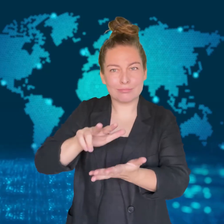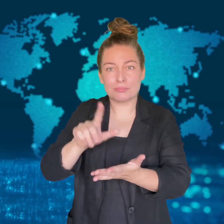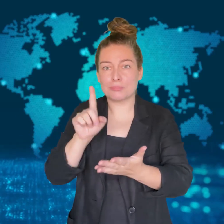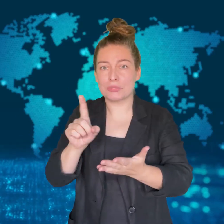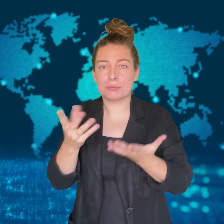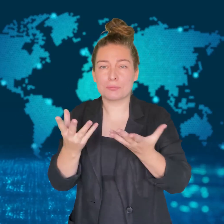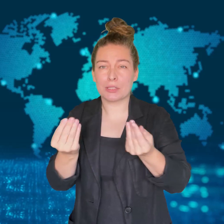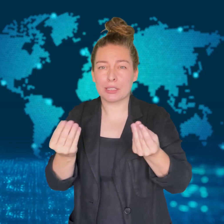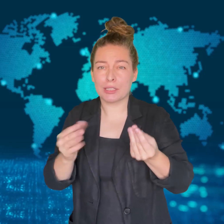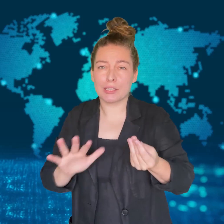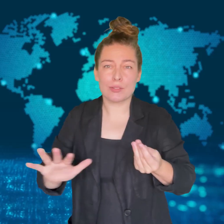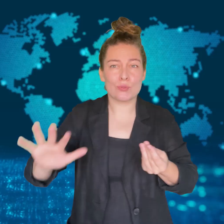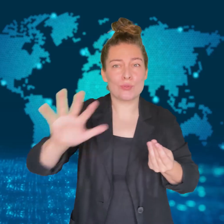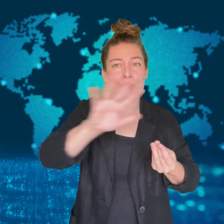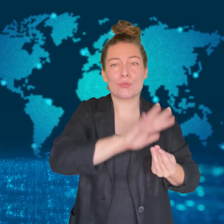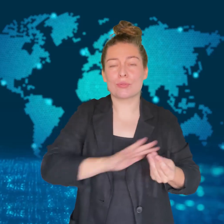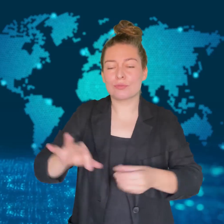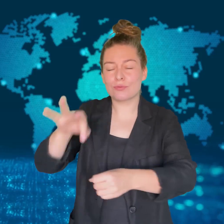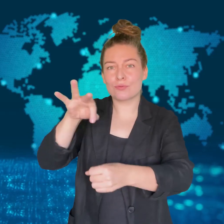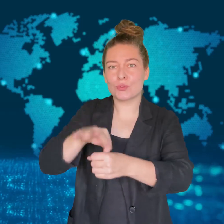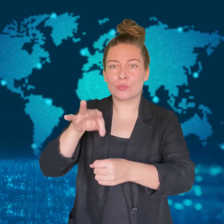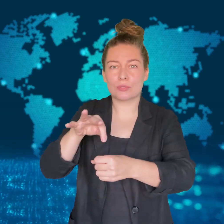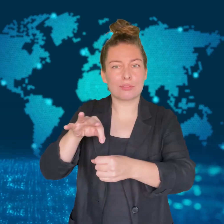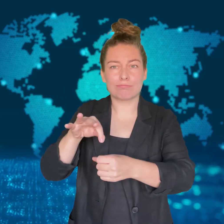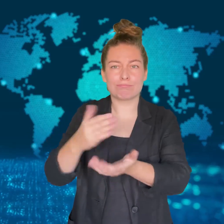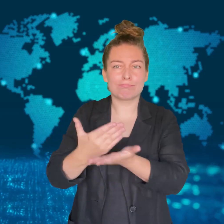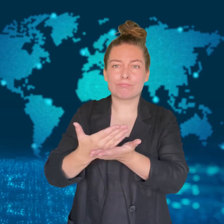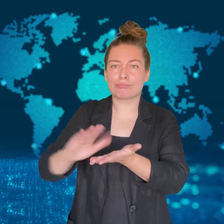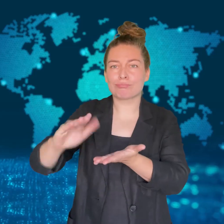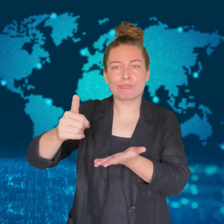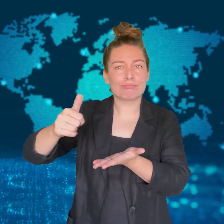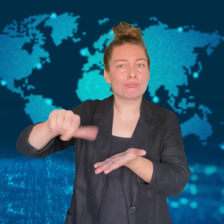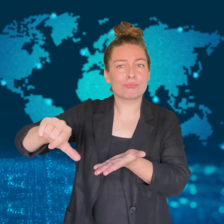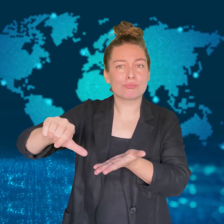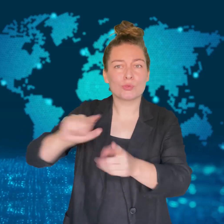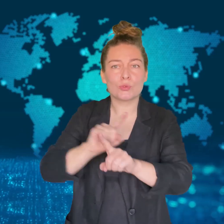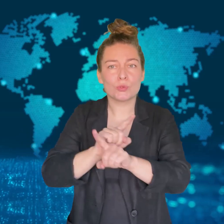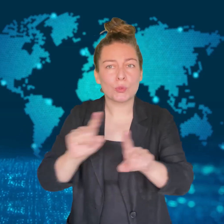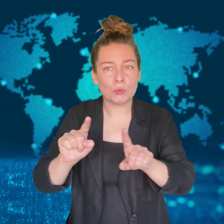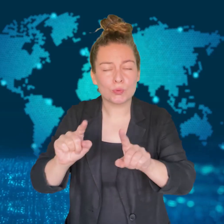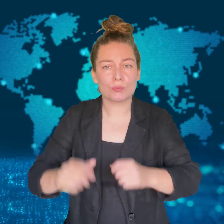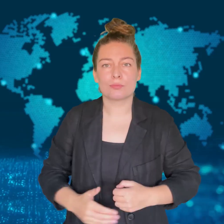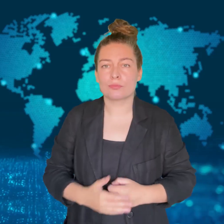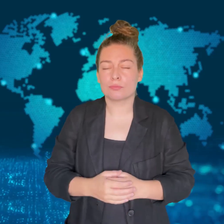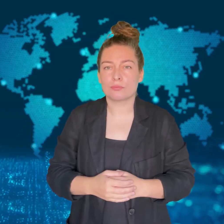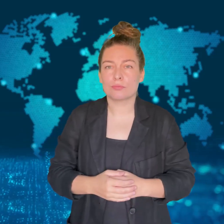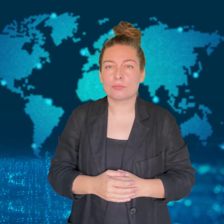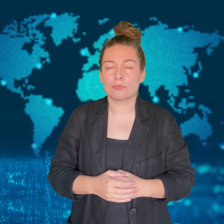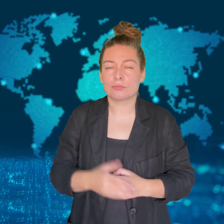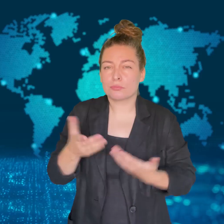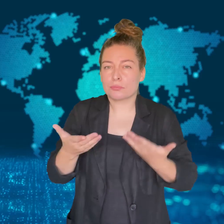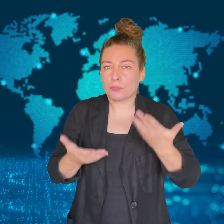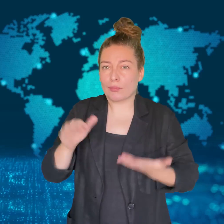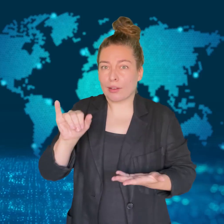The referendum would have created an Indigenous body of people that